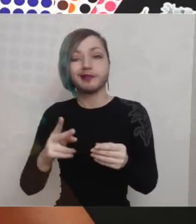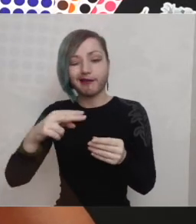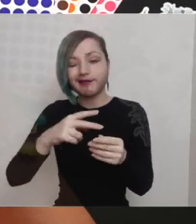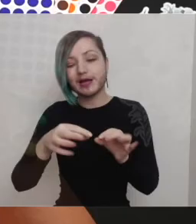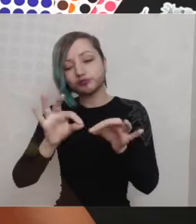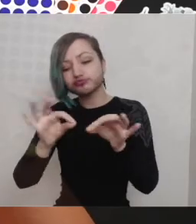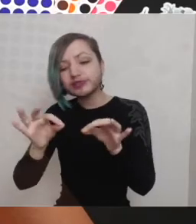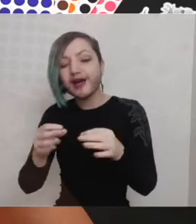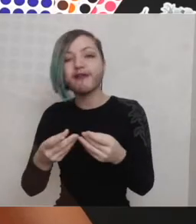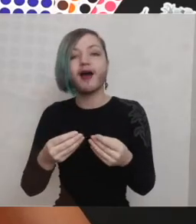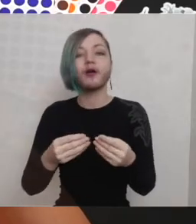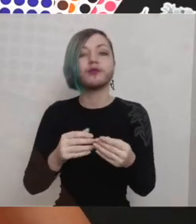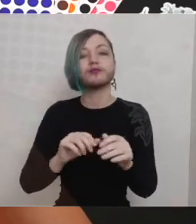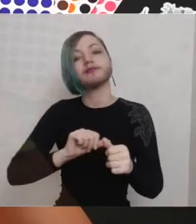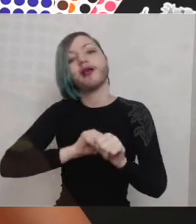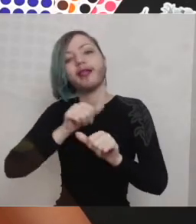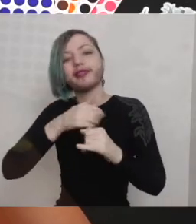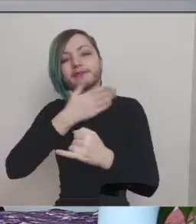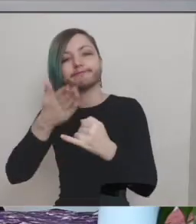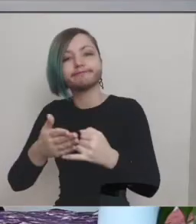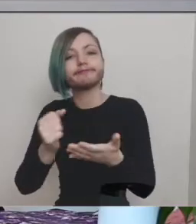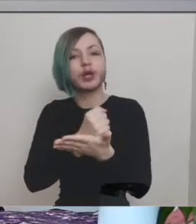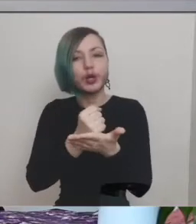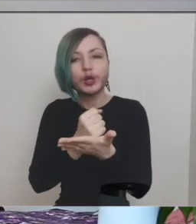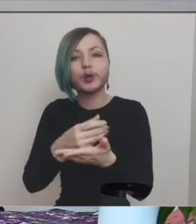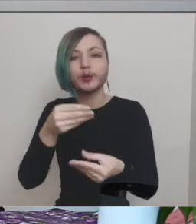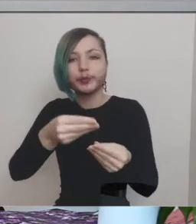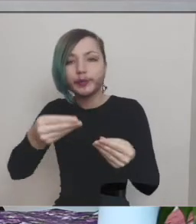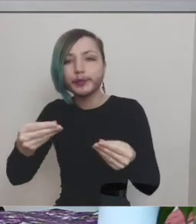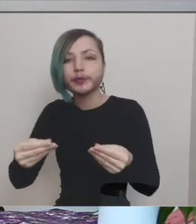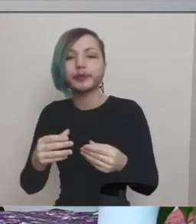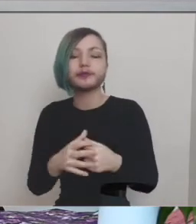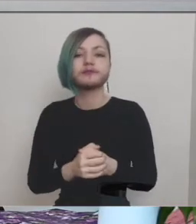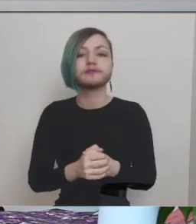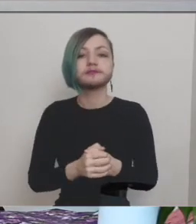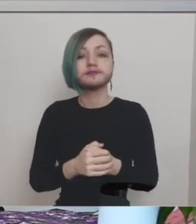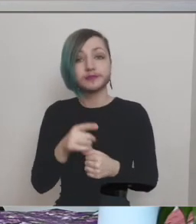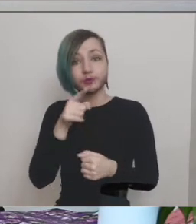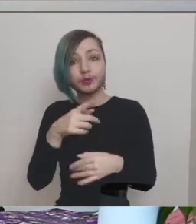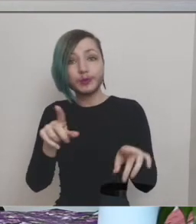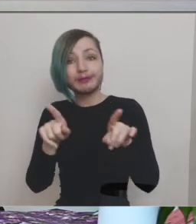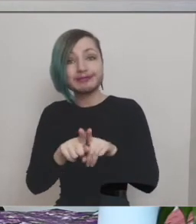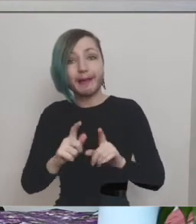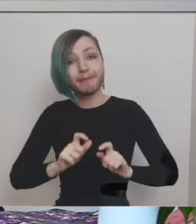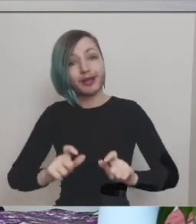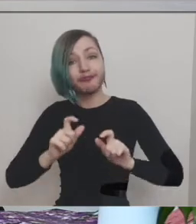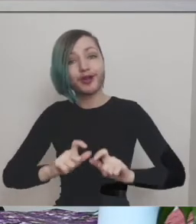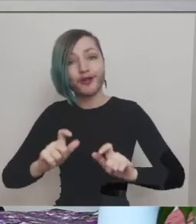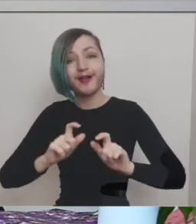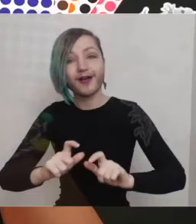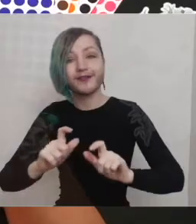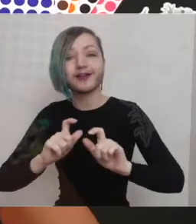and then i'm going to glue them and yeah if you carry on and do the same that would be great.